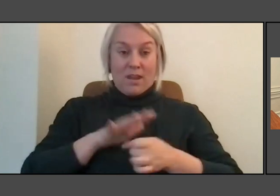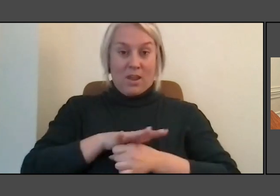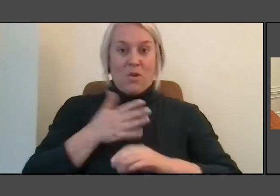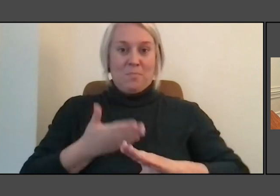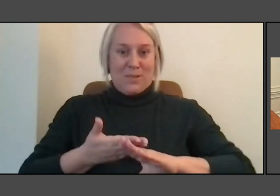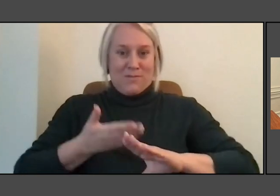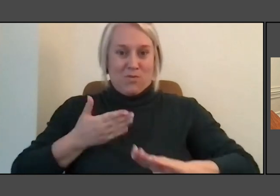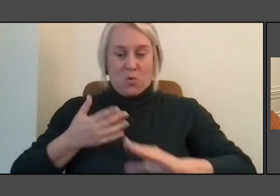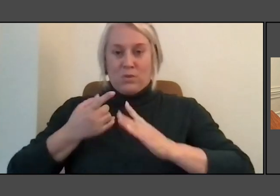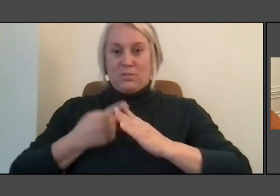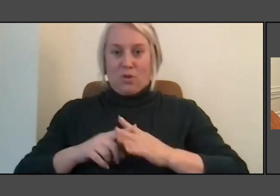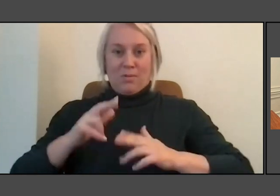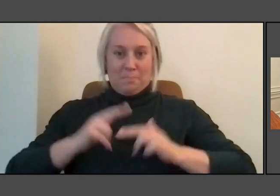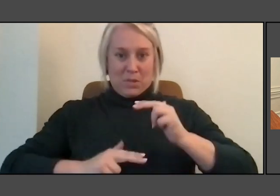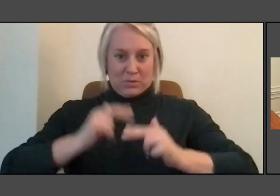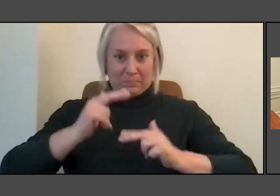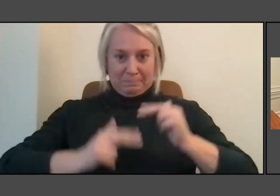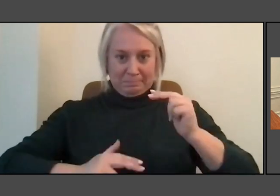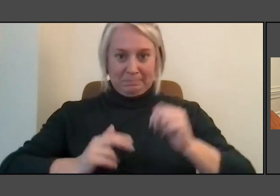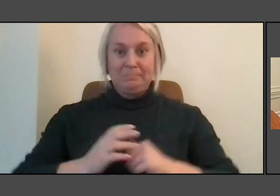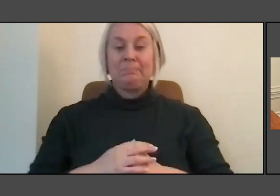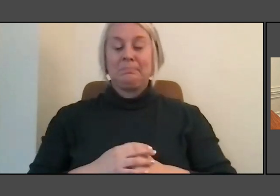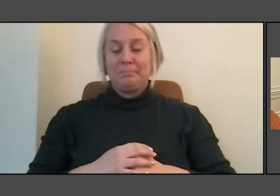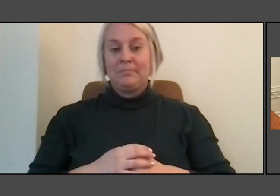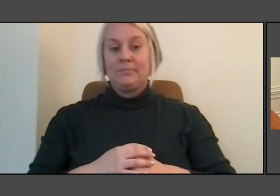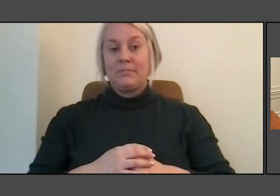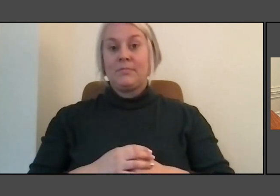And, you know, we would go back forth with questions.